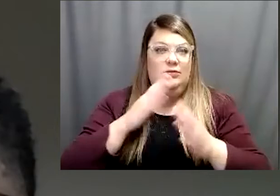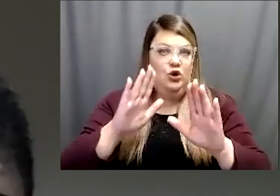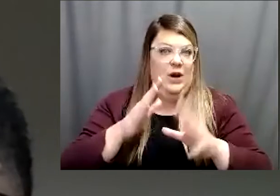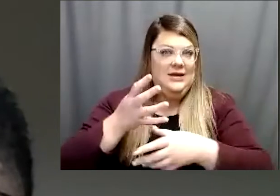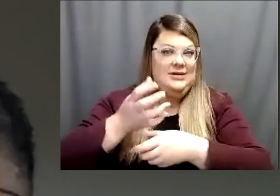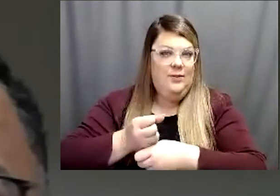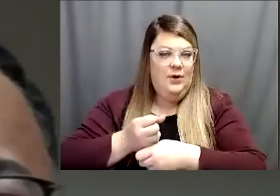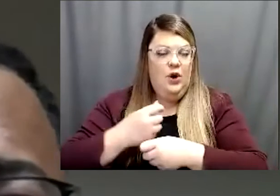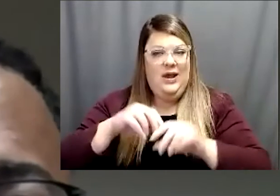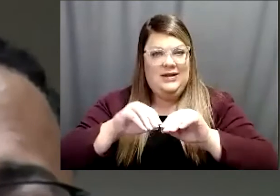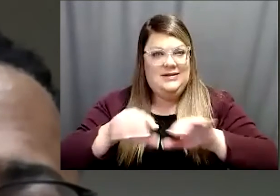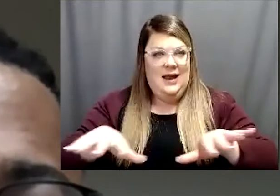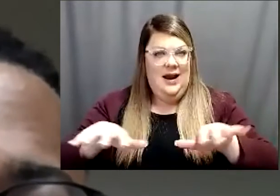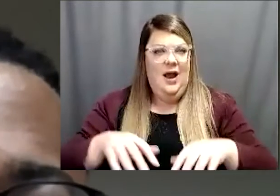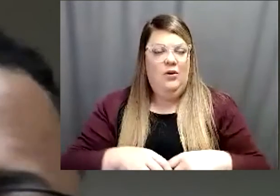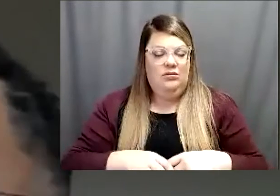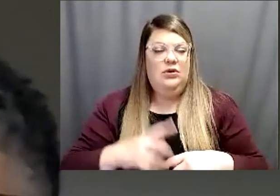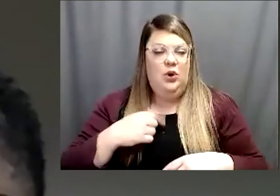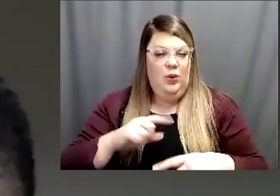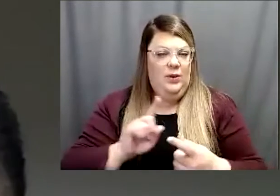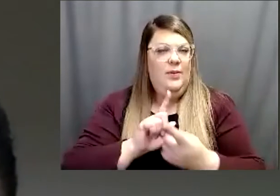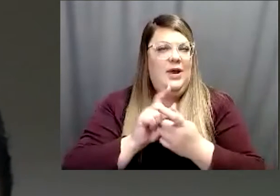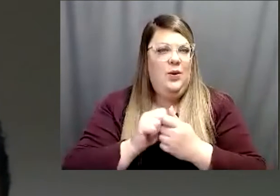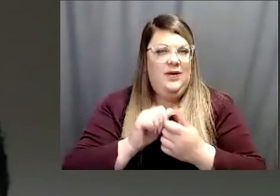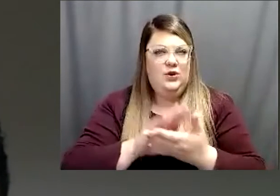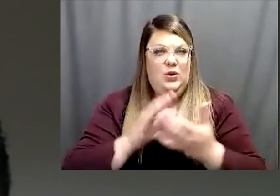kind of send out we're going to meet with the schools today. So just kind of reviewing